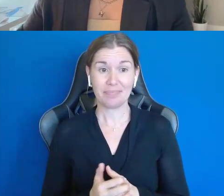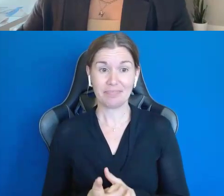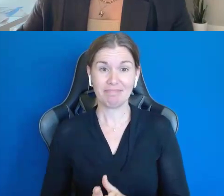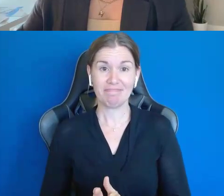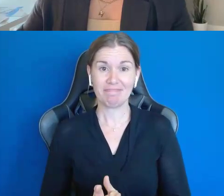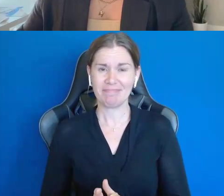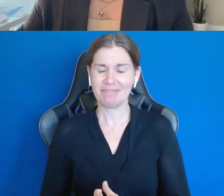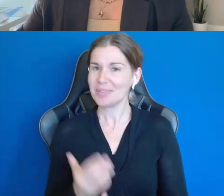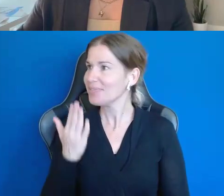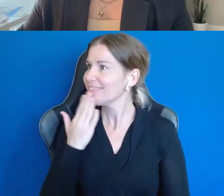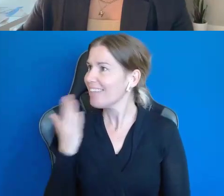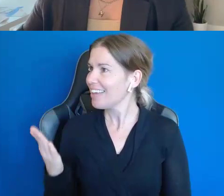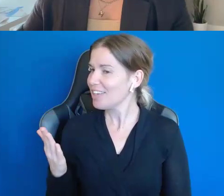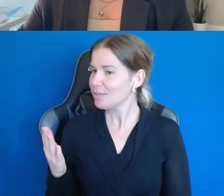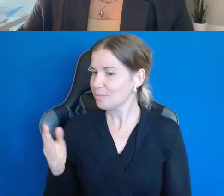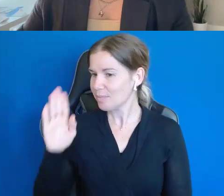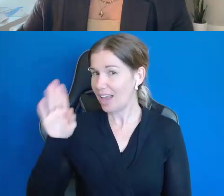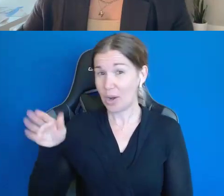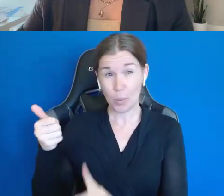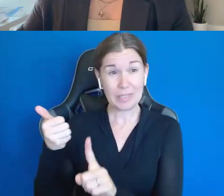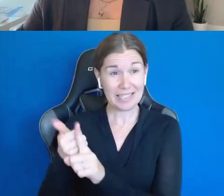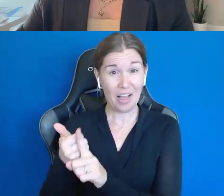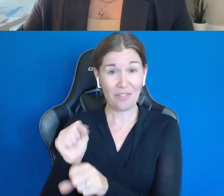Thank you. I know that self employment has